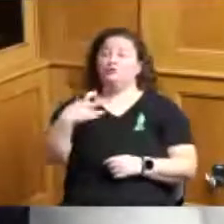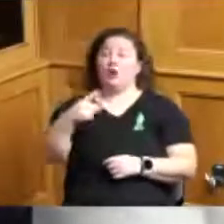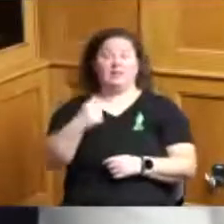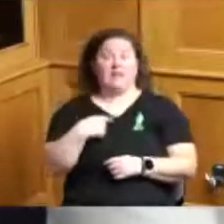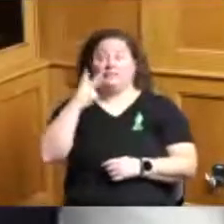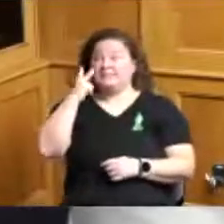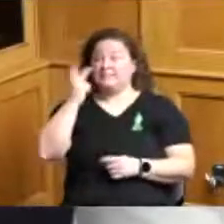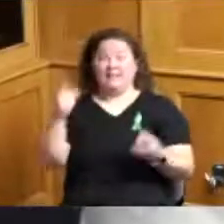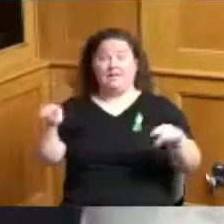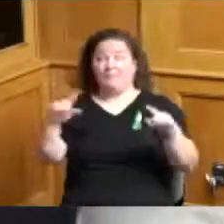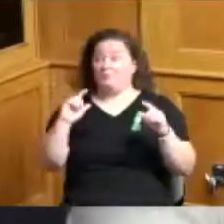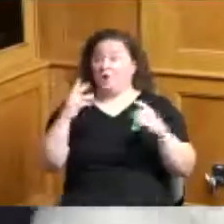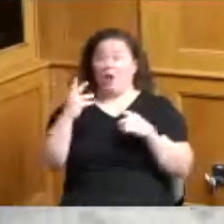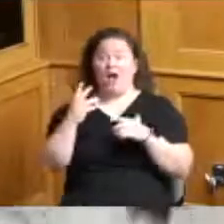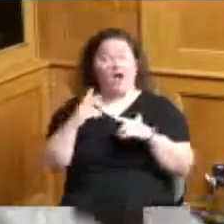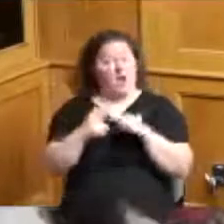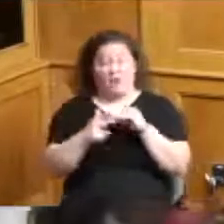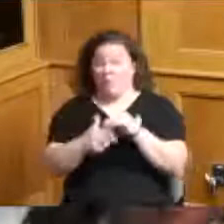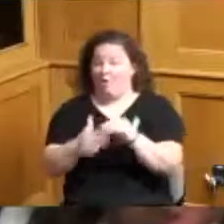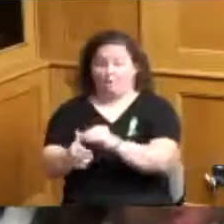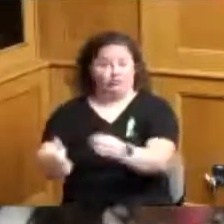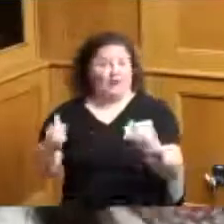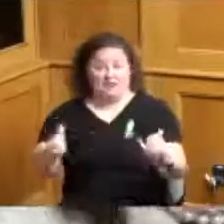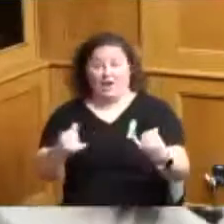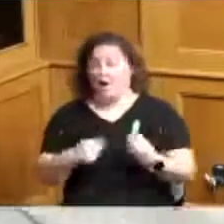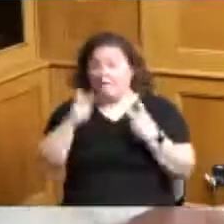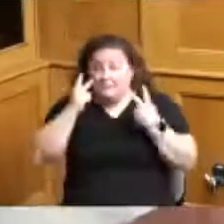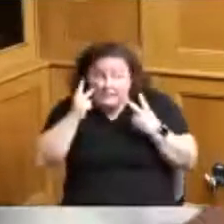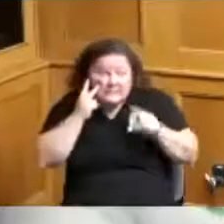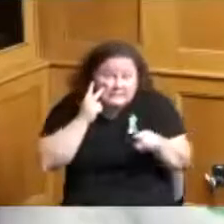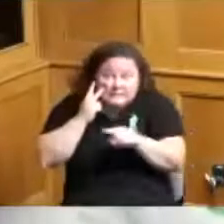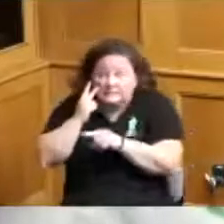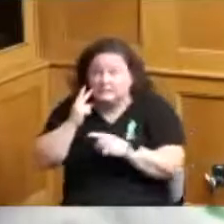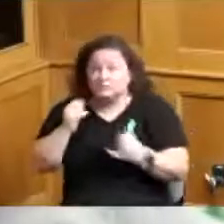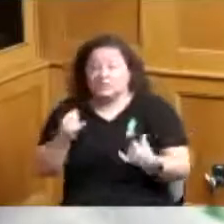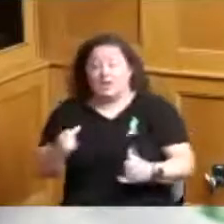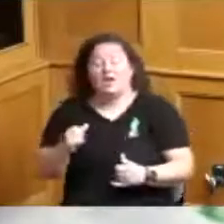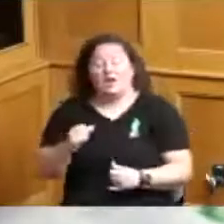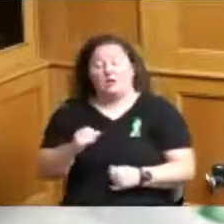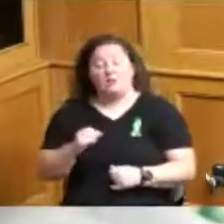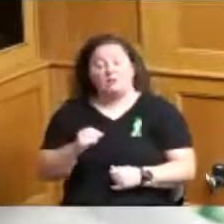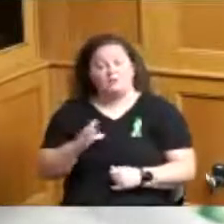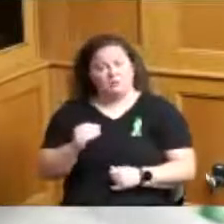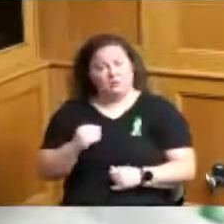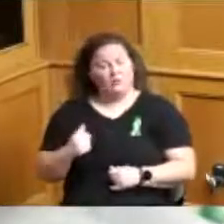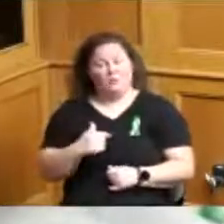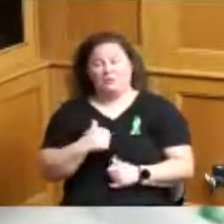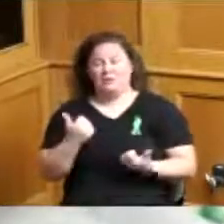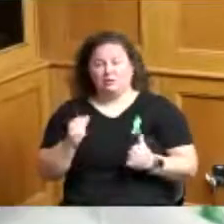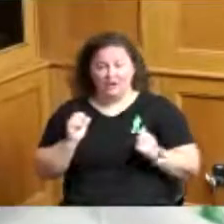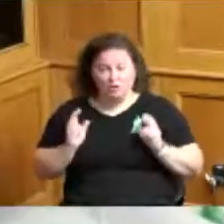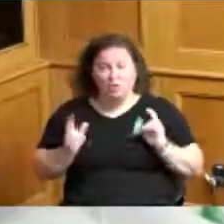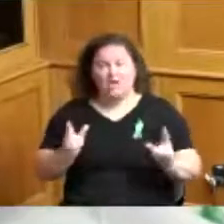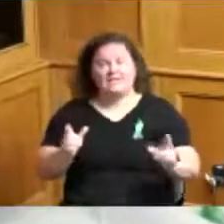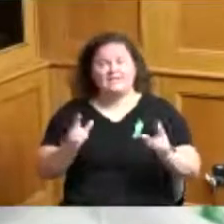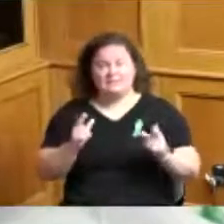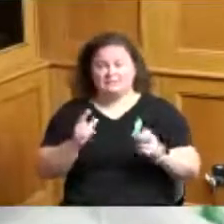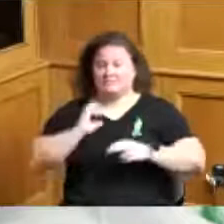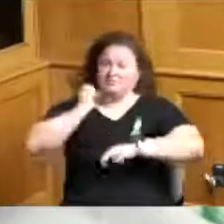and these people are getting cut off and you know we're running trying to get programs and get money